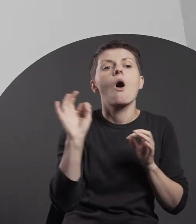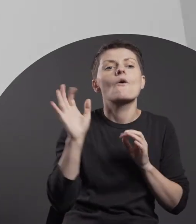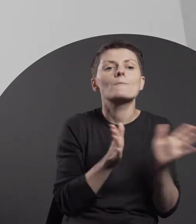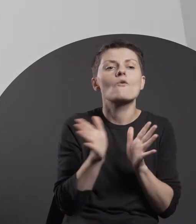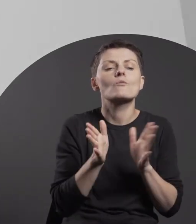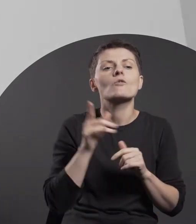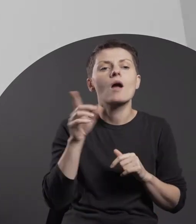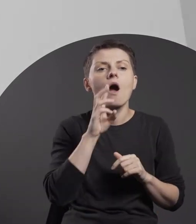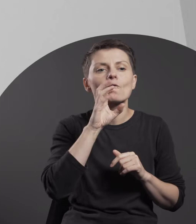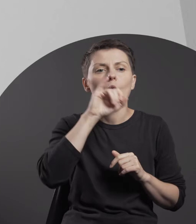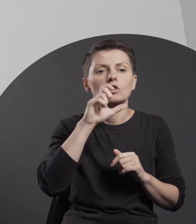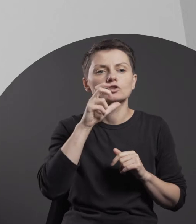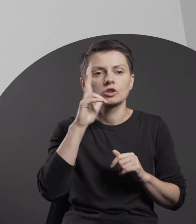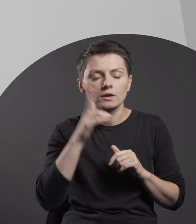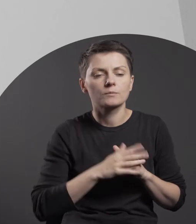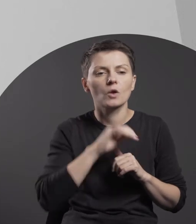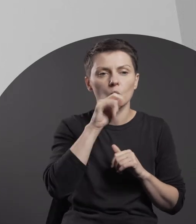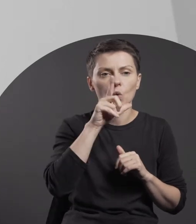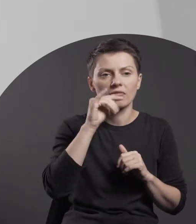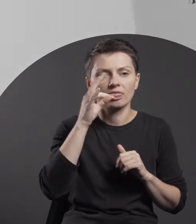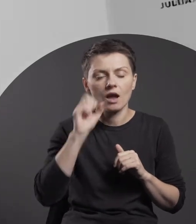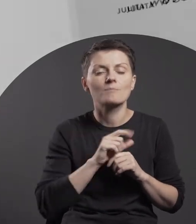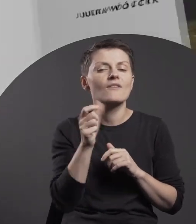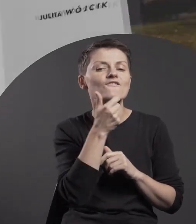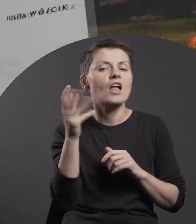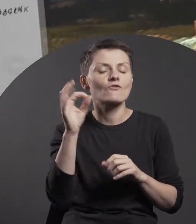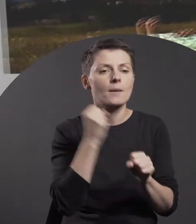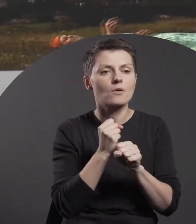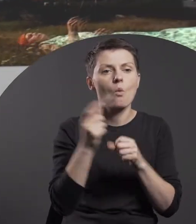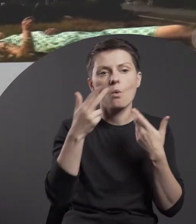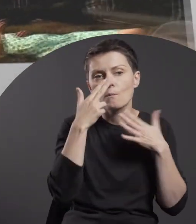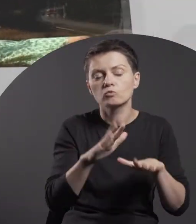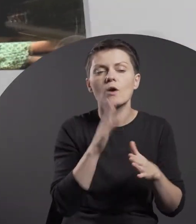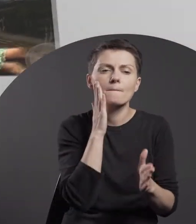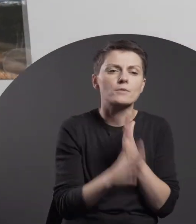of installation art. In many of her works, she makes use of simple, everyday activities